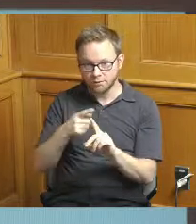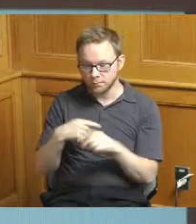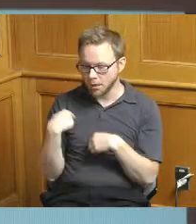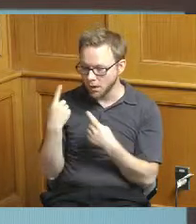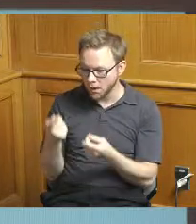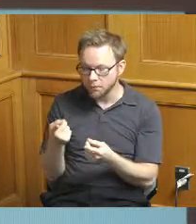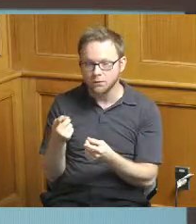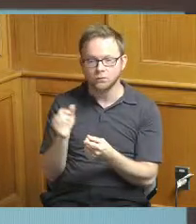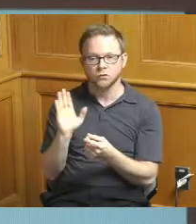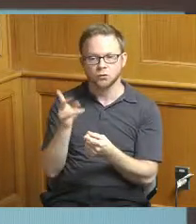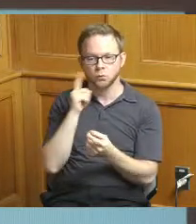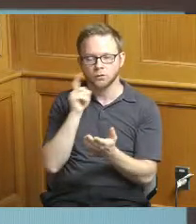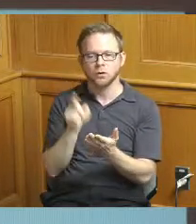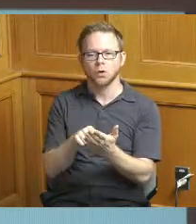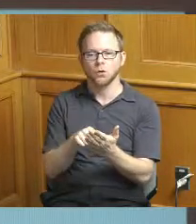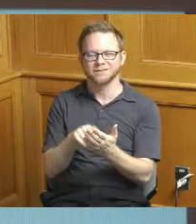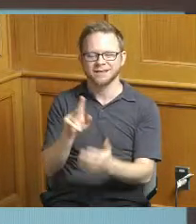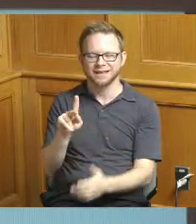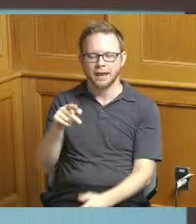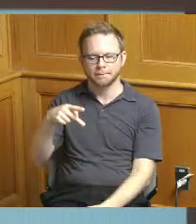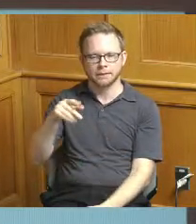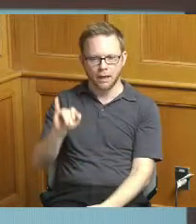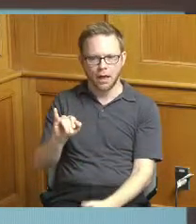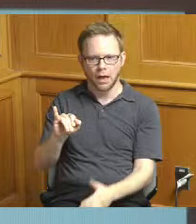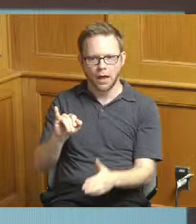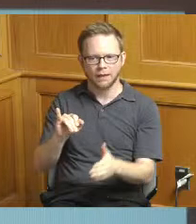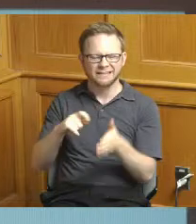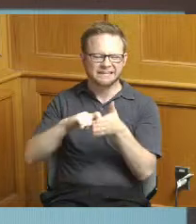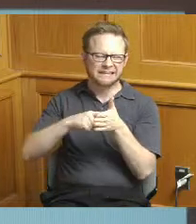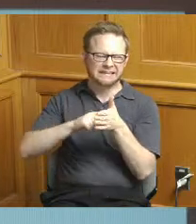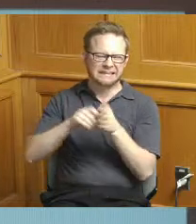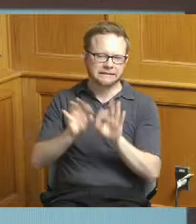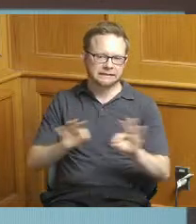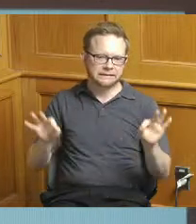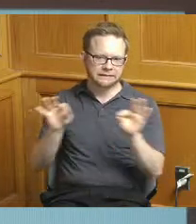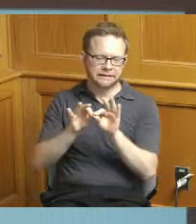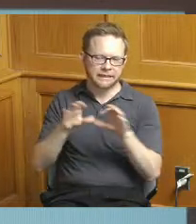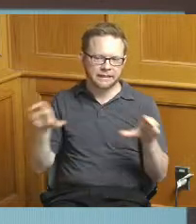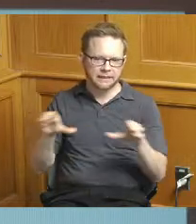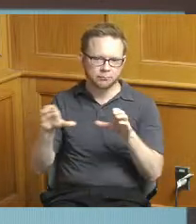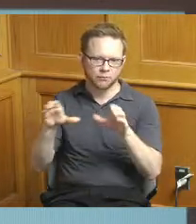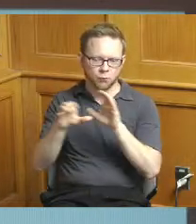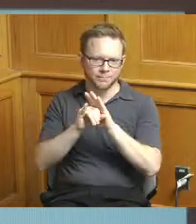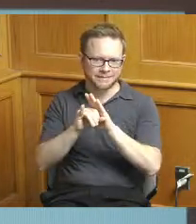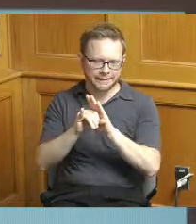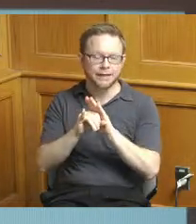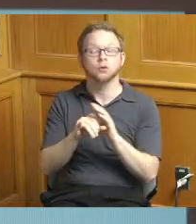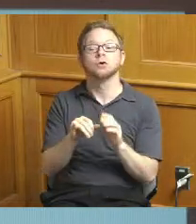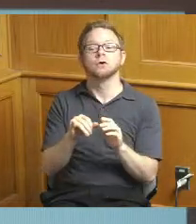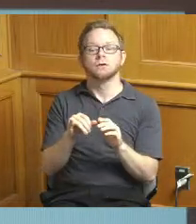lot of these KPIs or key performance indicators based on metrics for schedule and budget for all